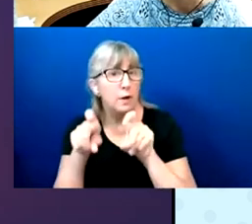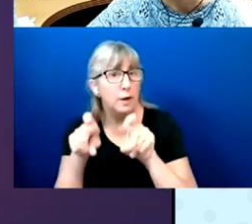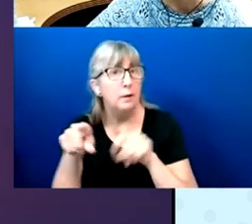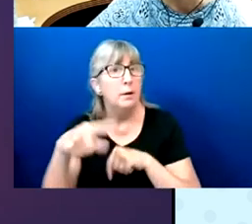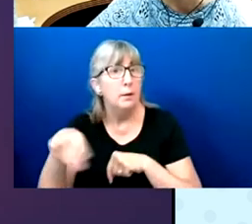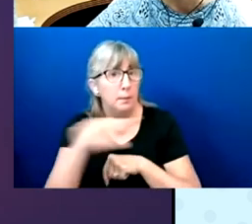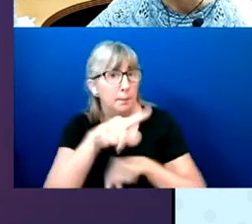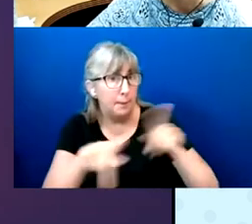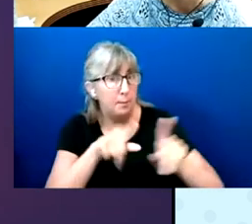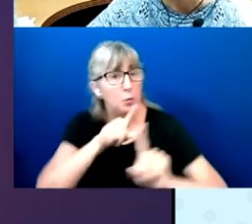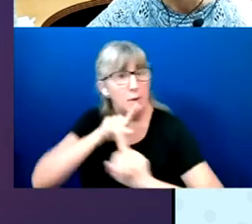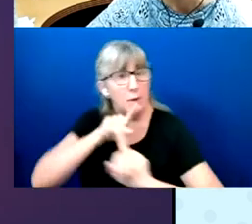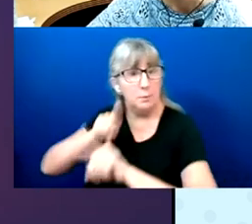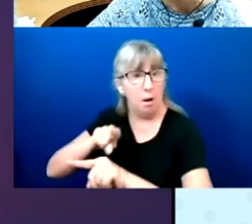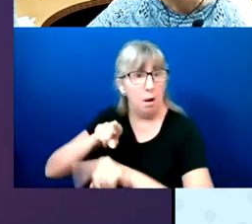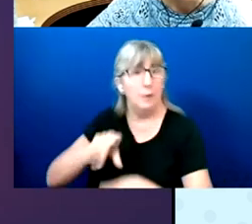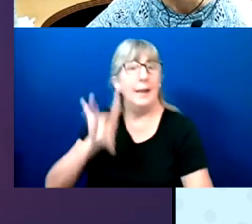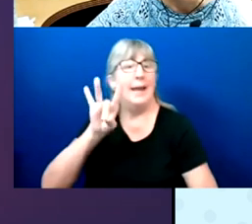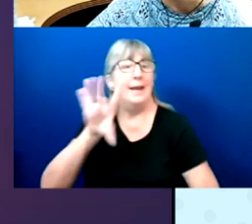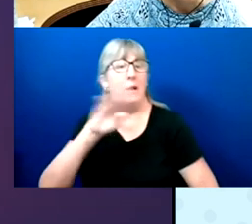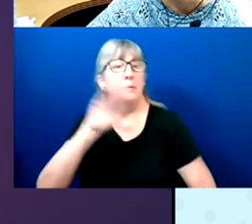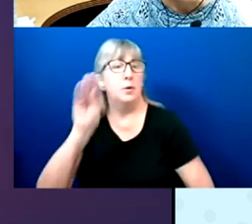system said they found it easy to use.